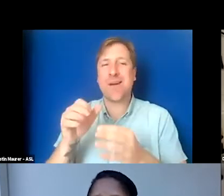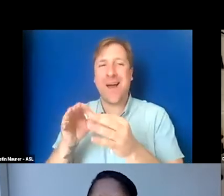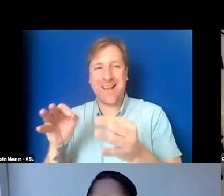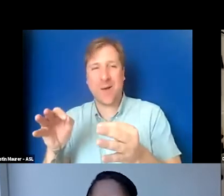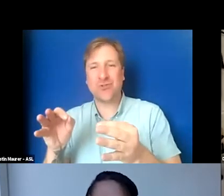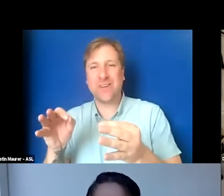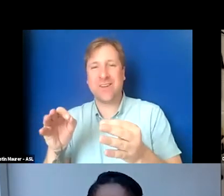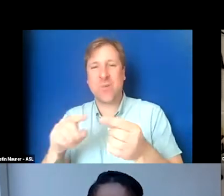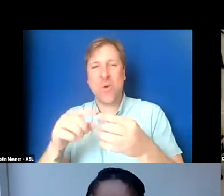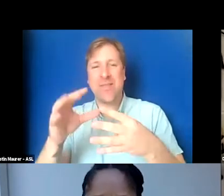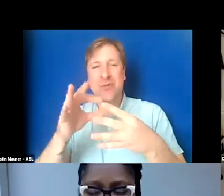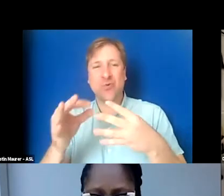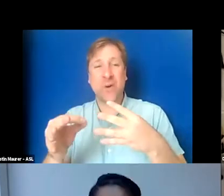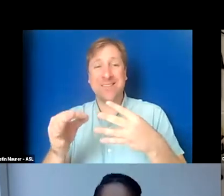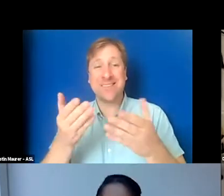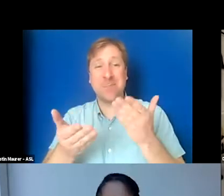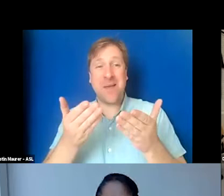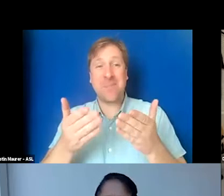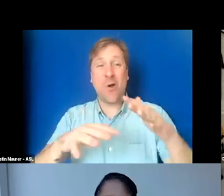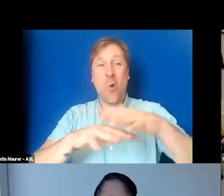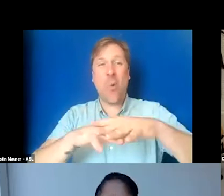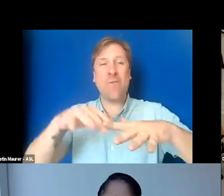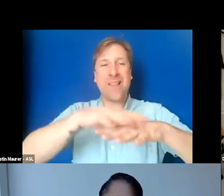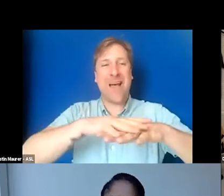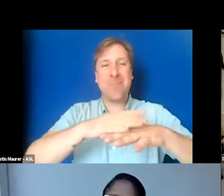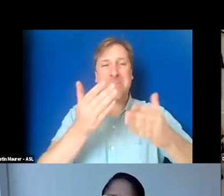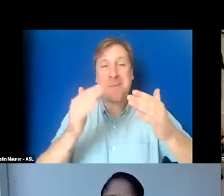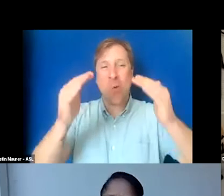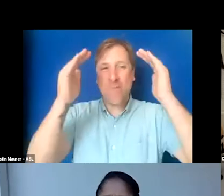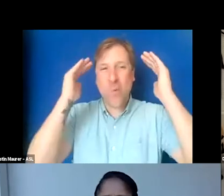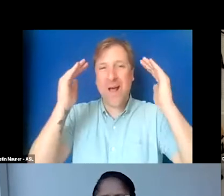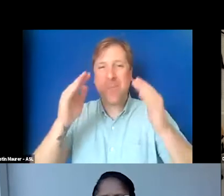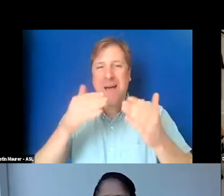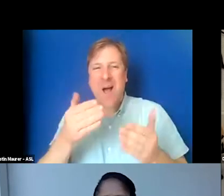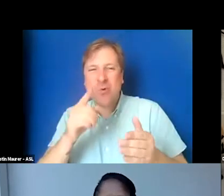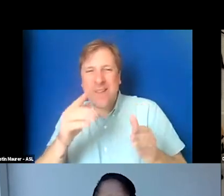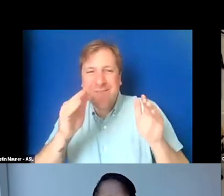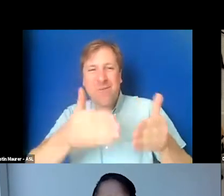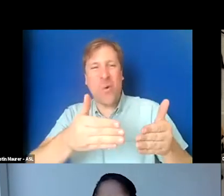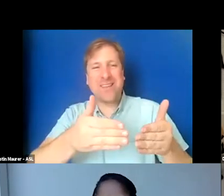when the choices may overlap and overwhelm. How to zero in on that thing that matches